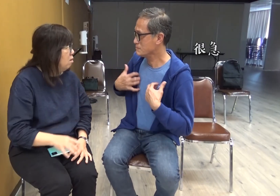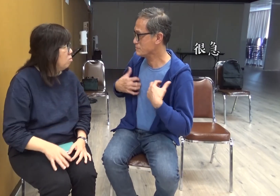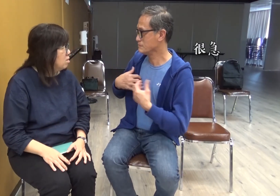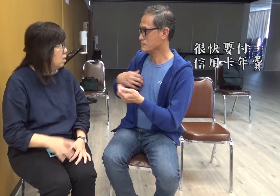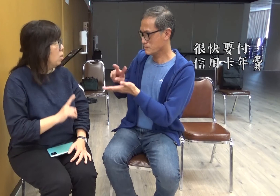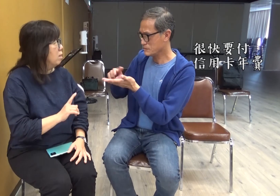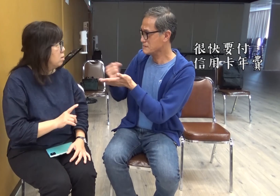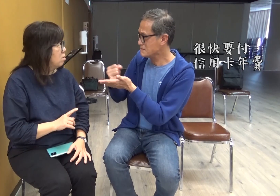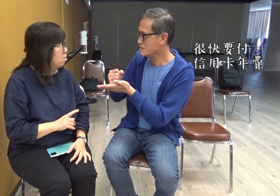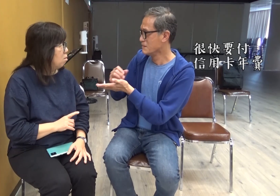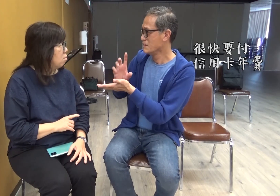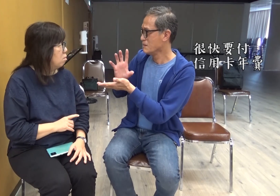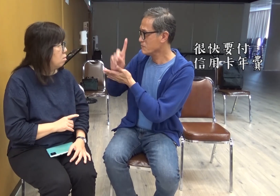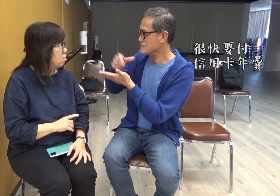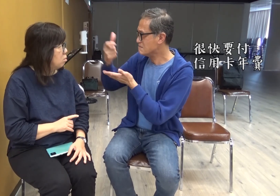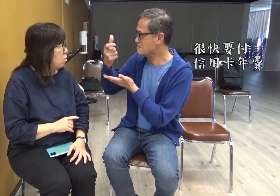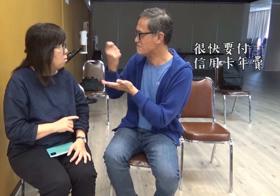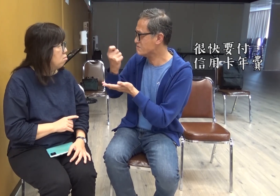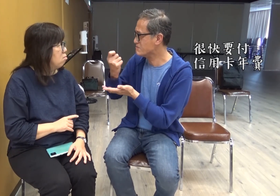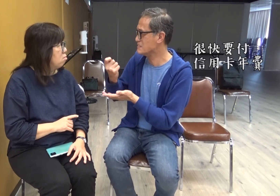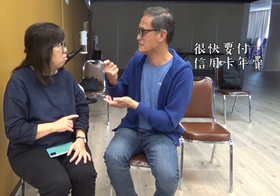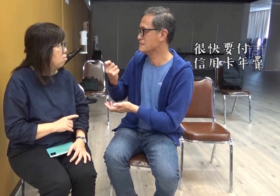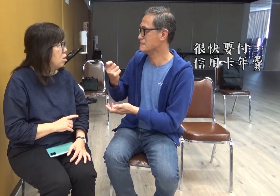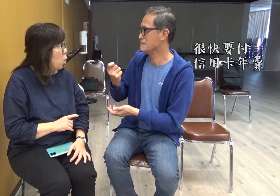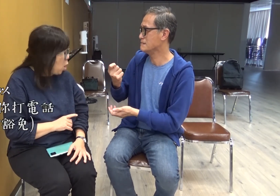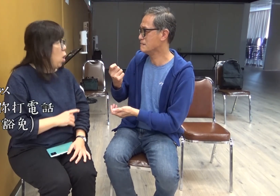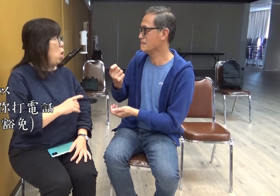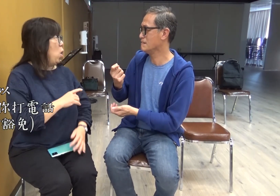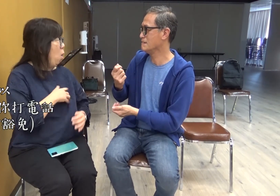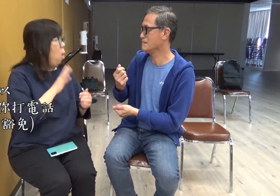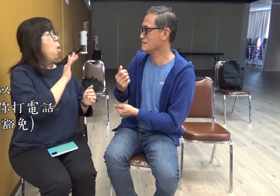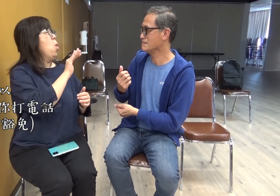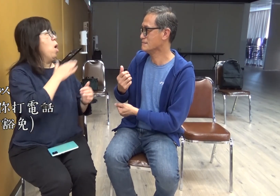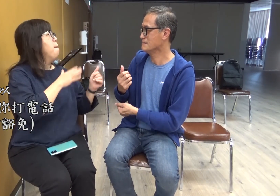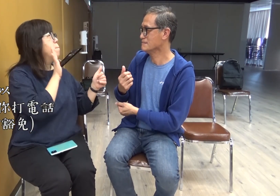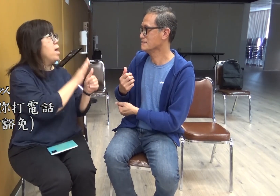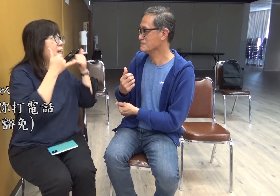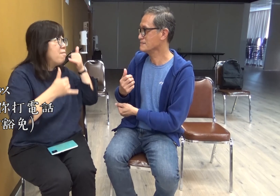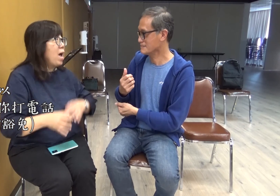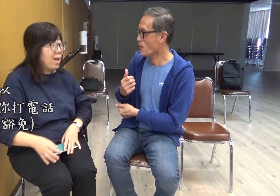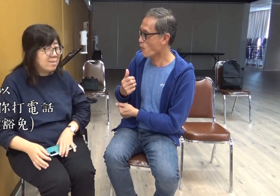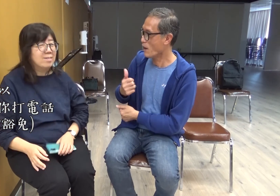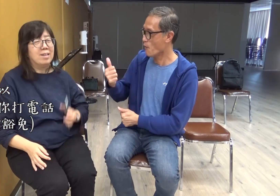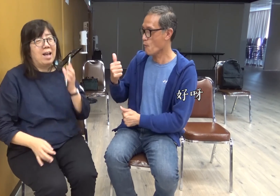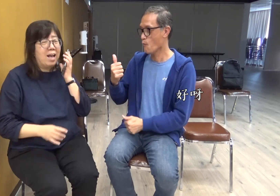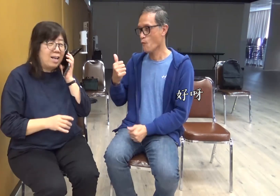It's urgent I have to pay the credit card annual fee soon I can call the bank for you (to apply for exemption)